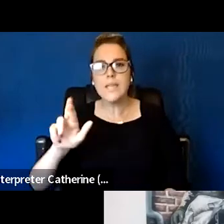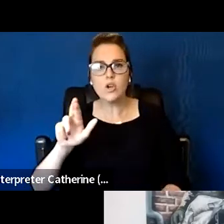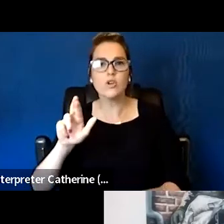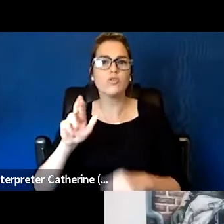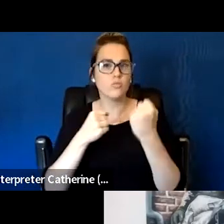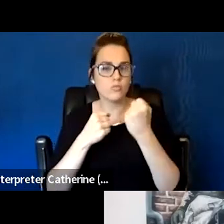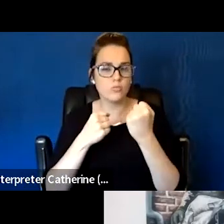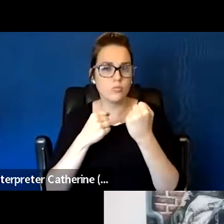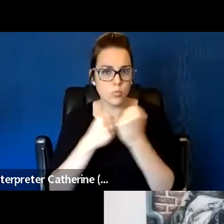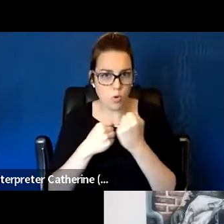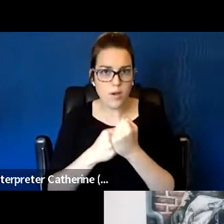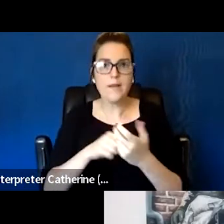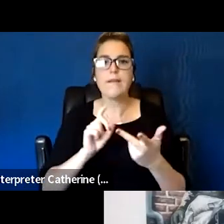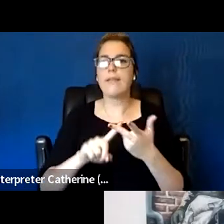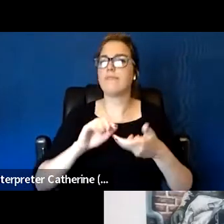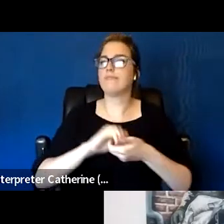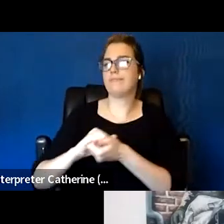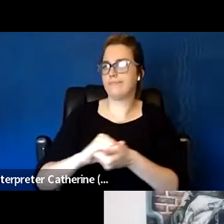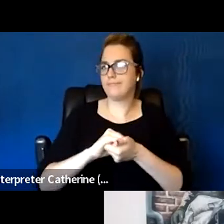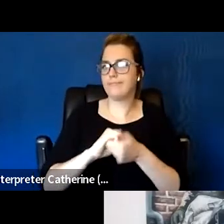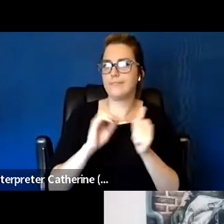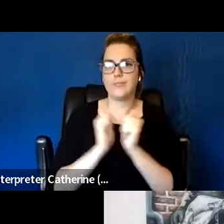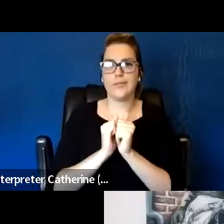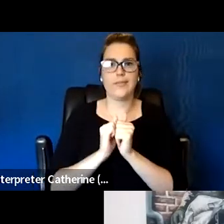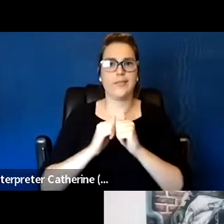with the larger sectors of a community's population.